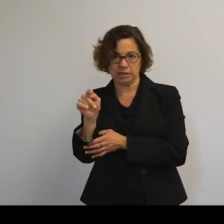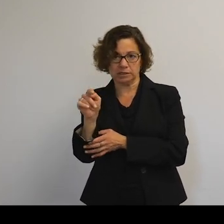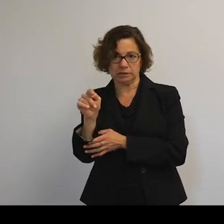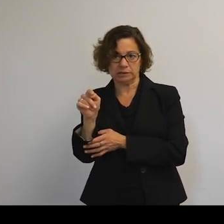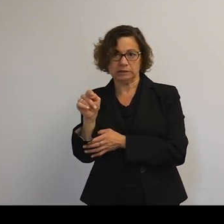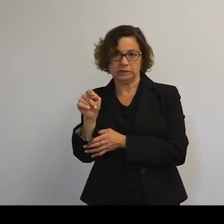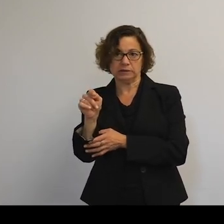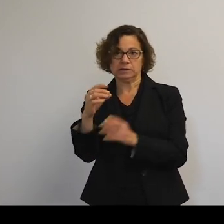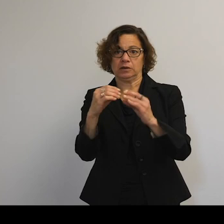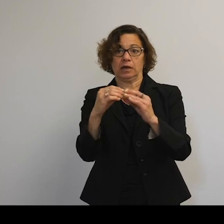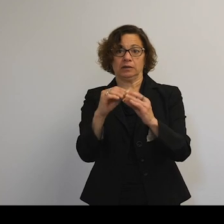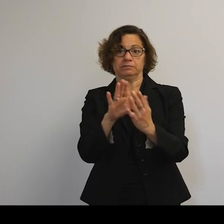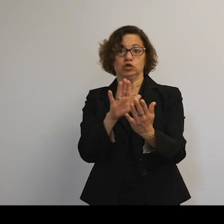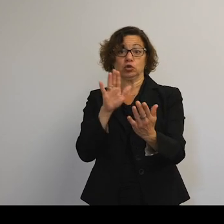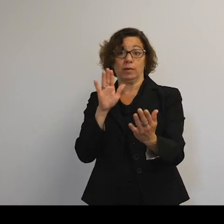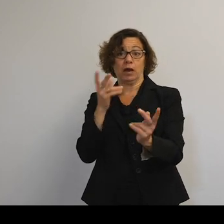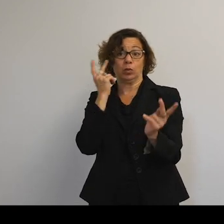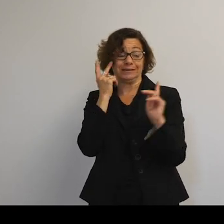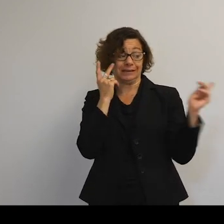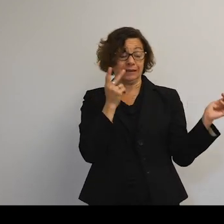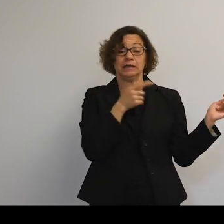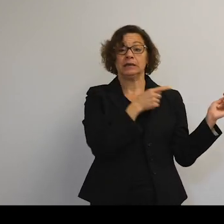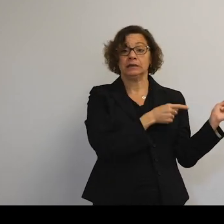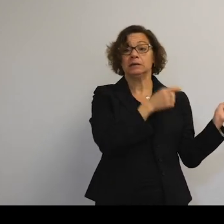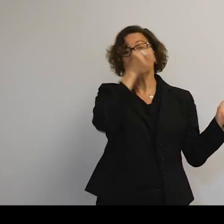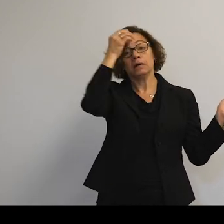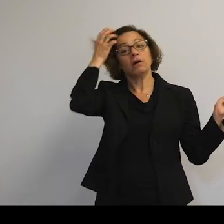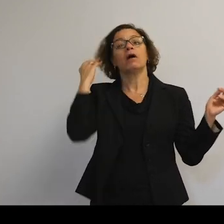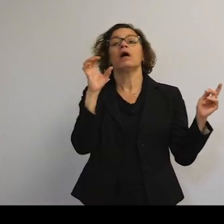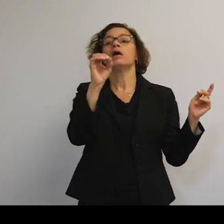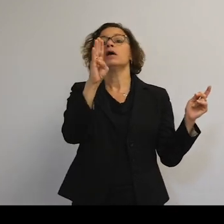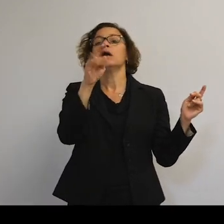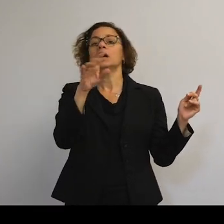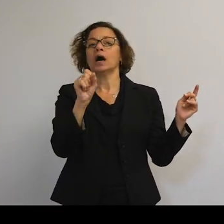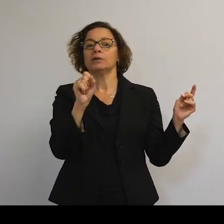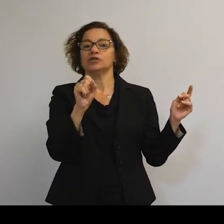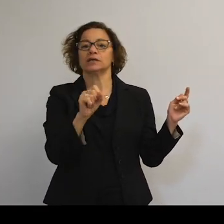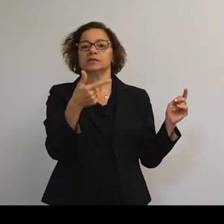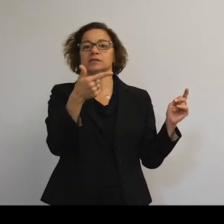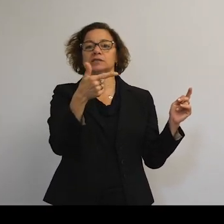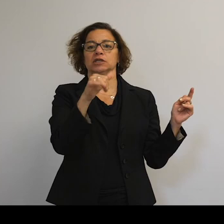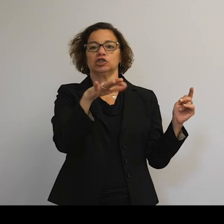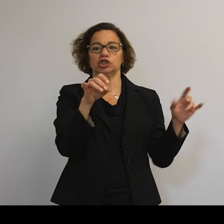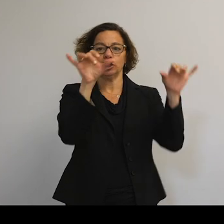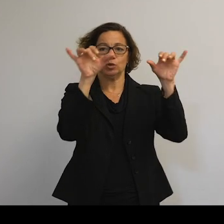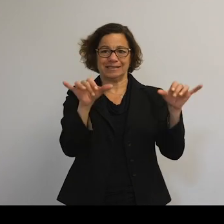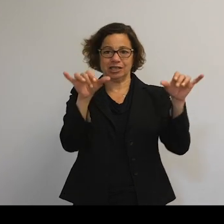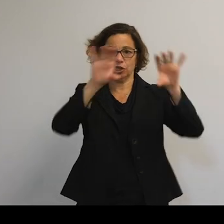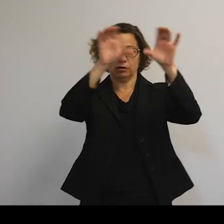If you zoom out, we could start to see some objects in that geostationary ring. It's the objects.